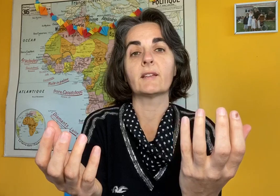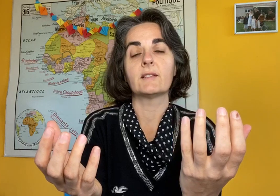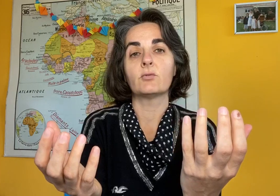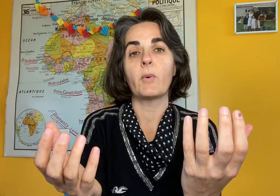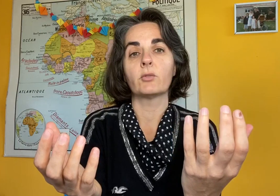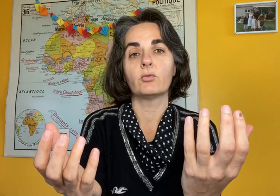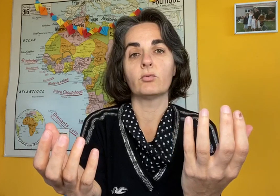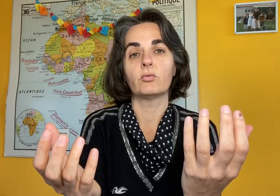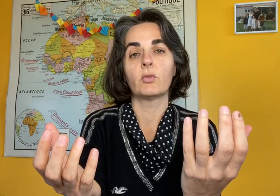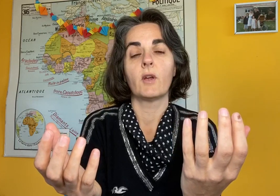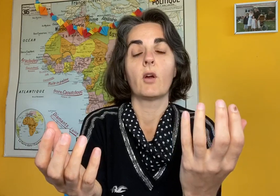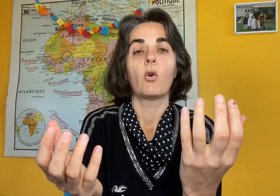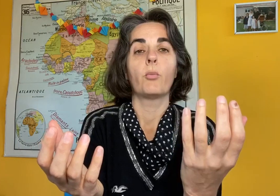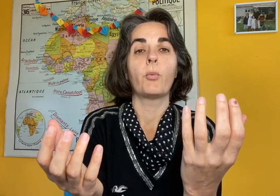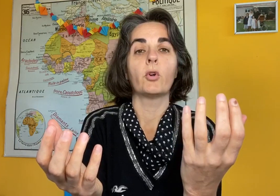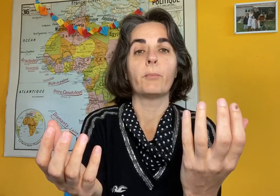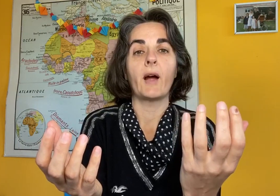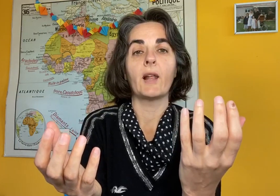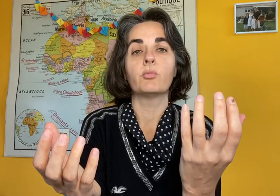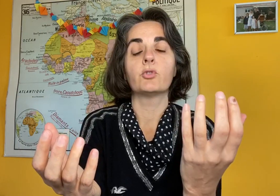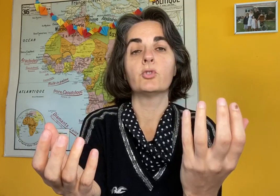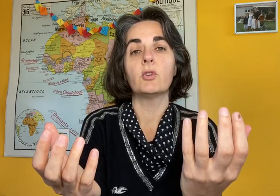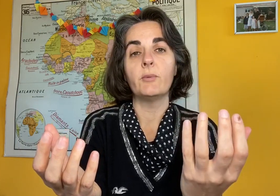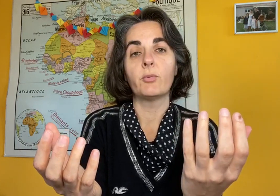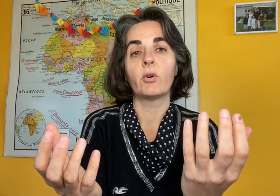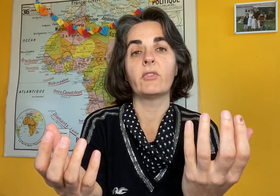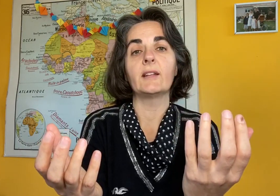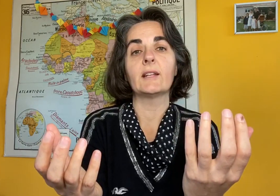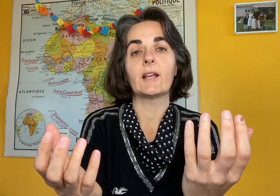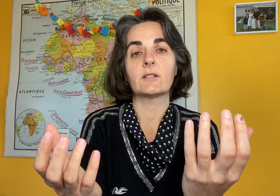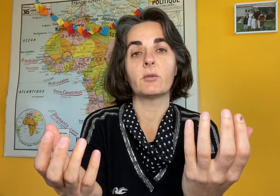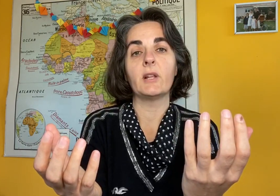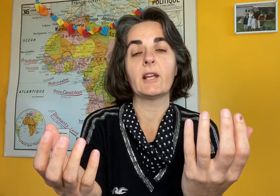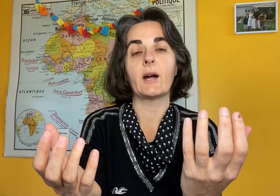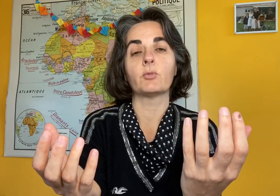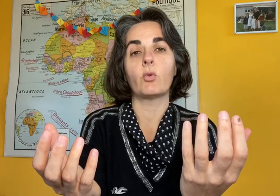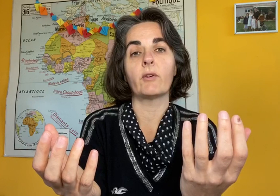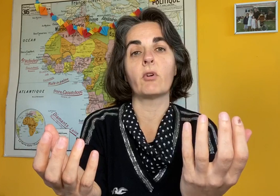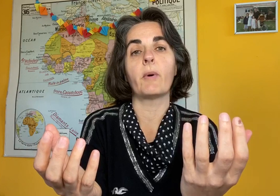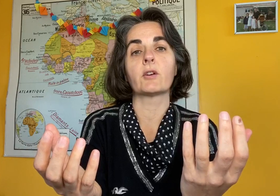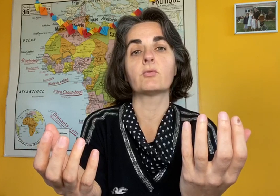cloth on top. We can take ibuprofen by mouth, 400 mg three times a day,